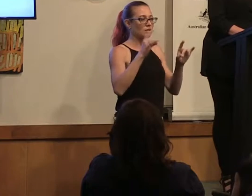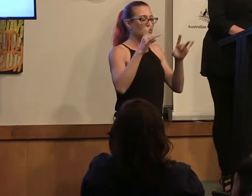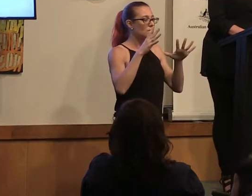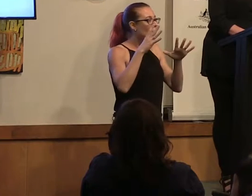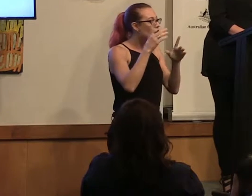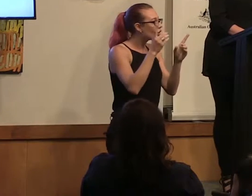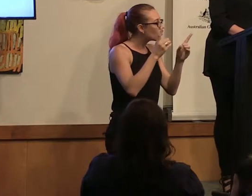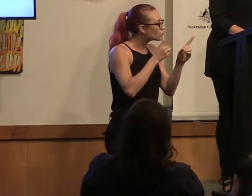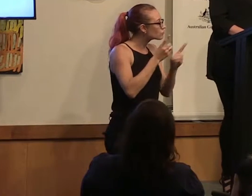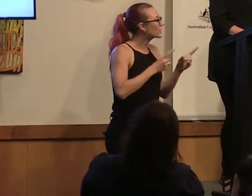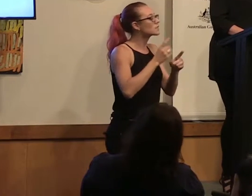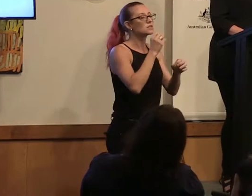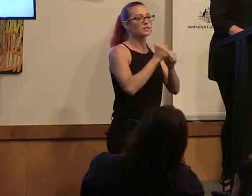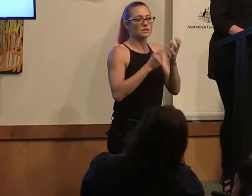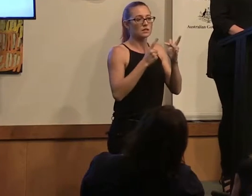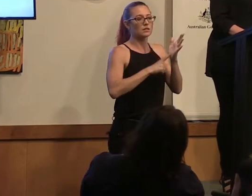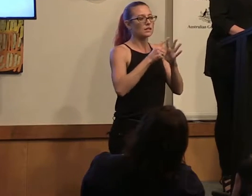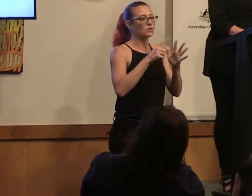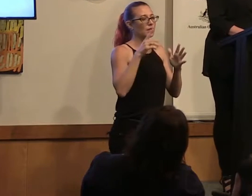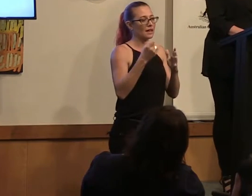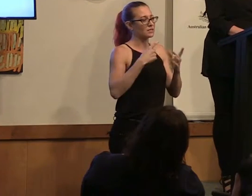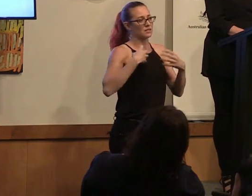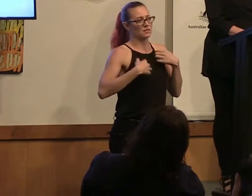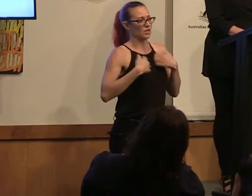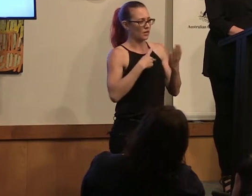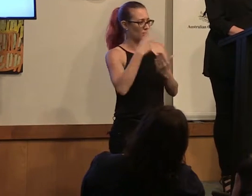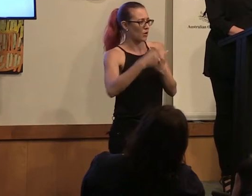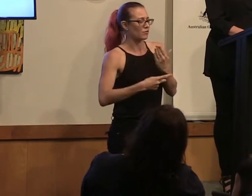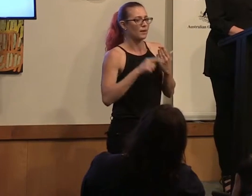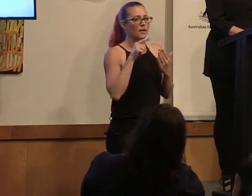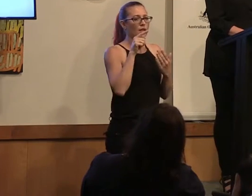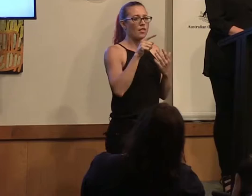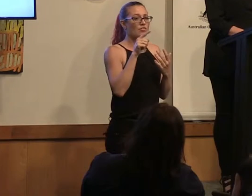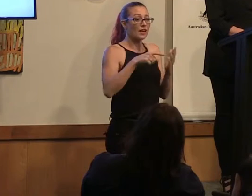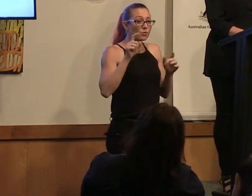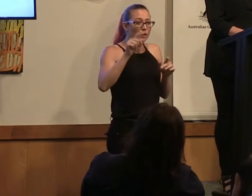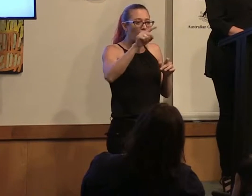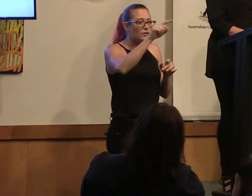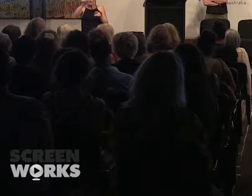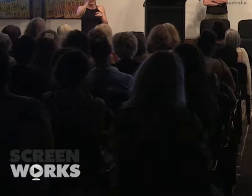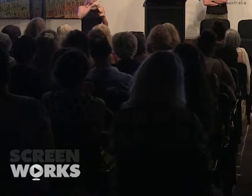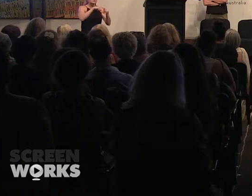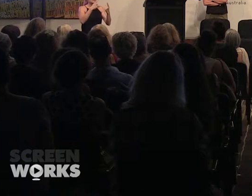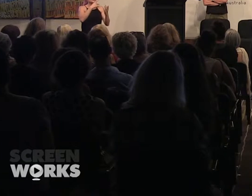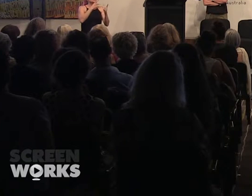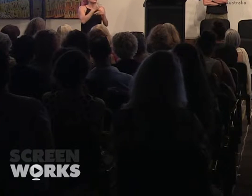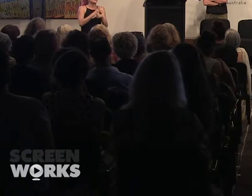directing program is hugely exciting. What they've done is they've gone out to a number of production companies and got